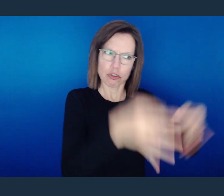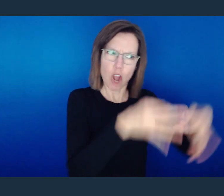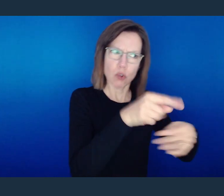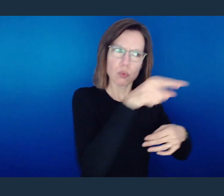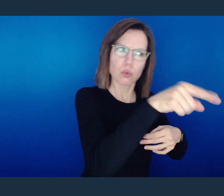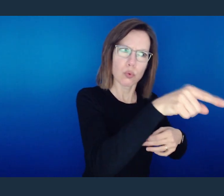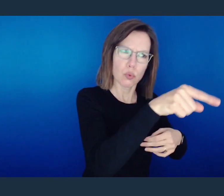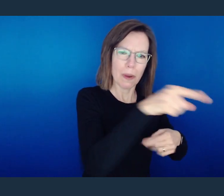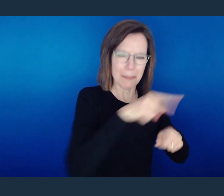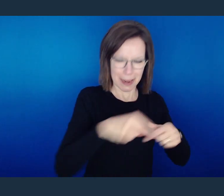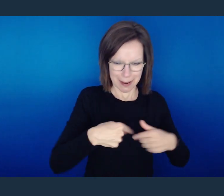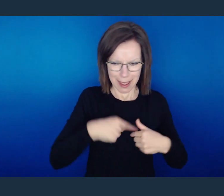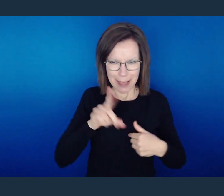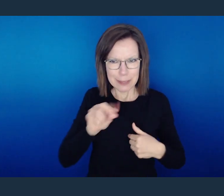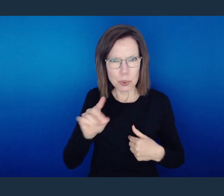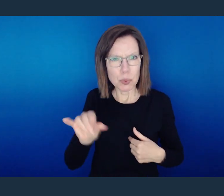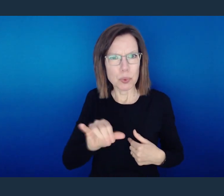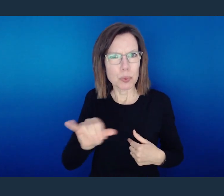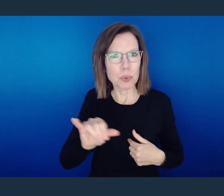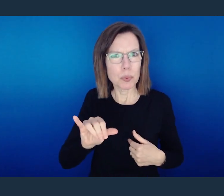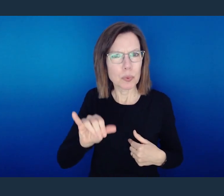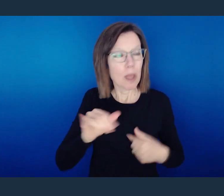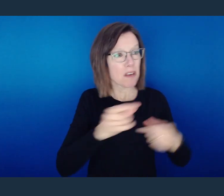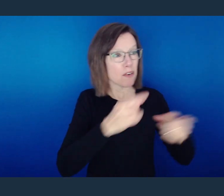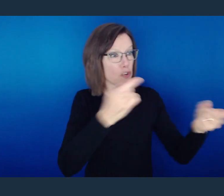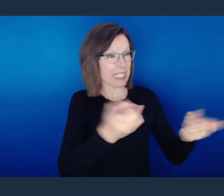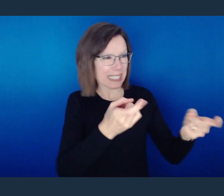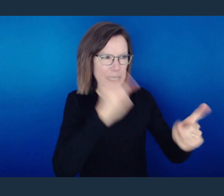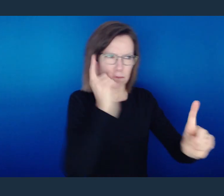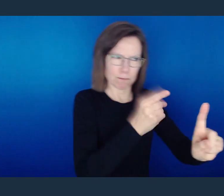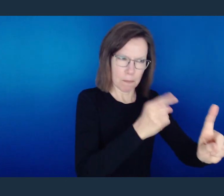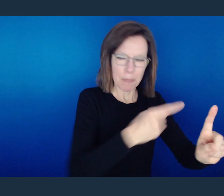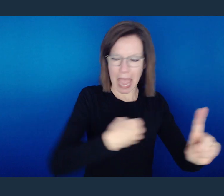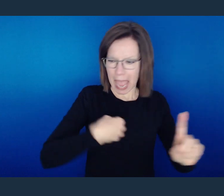crime that you yourself commit or the same sin that you yourself commit.